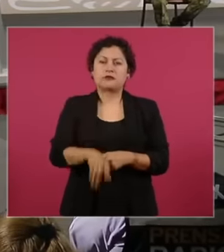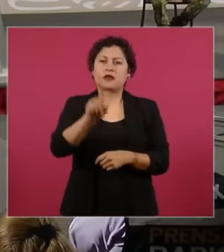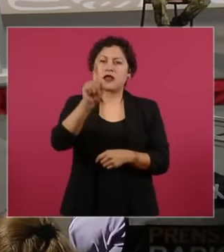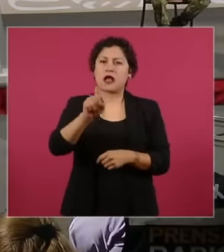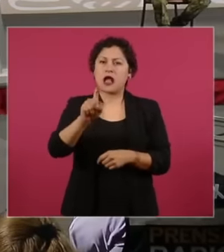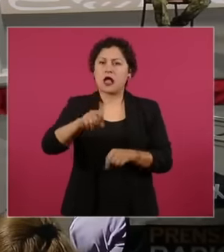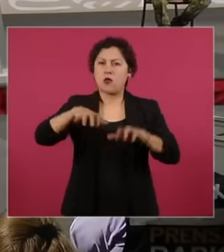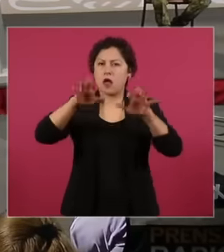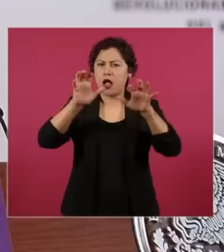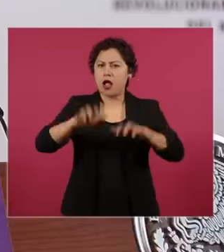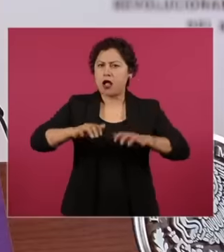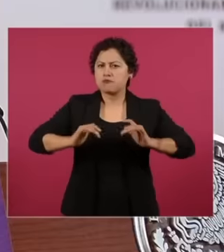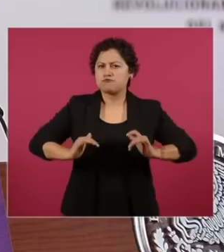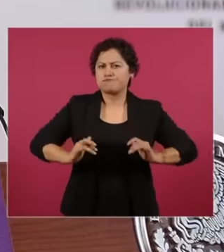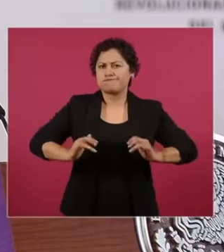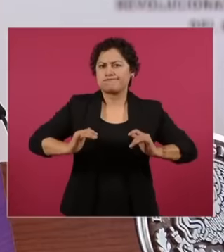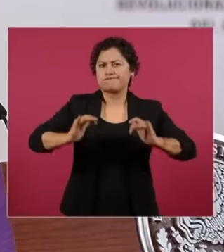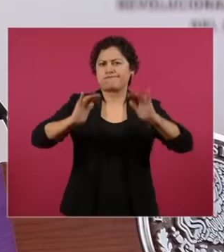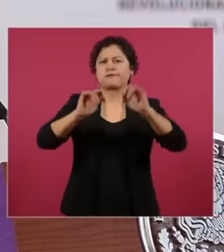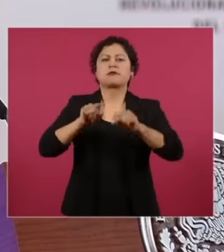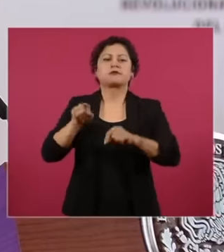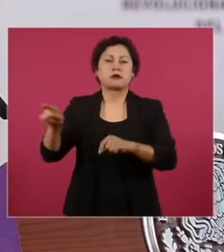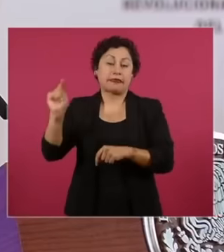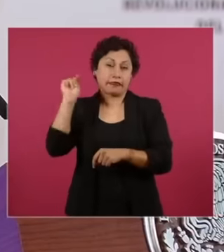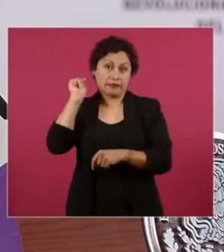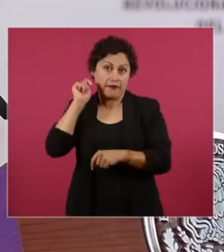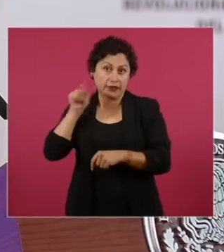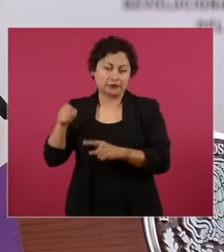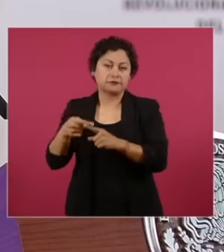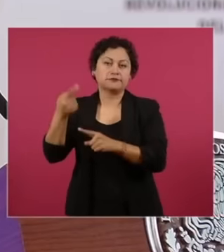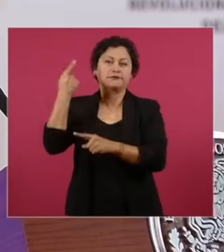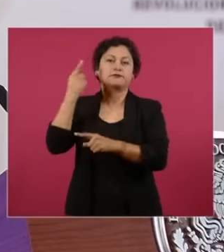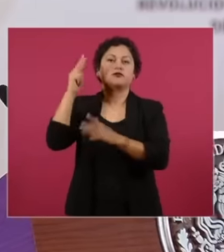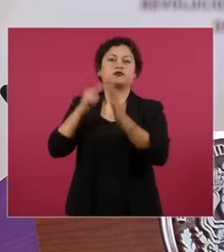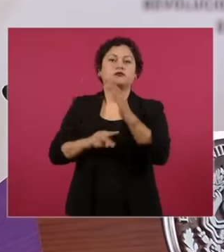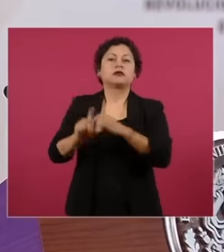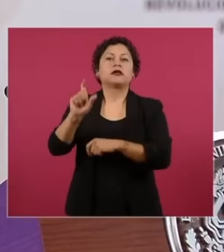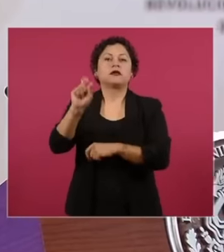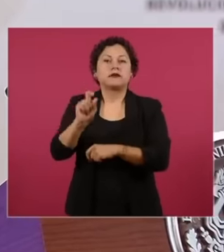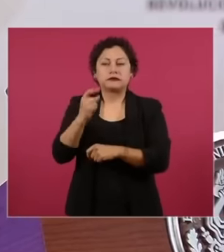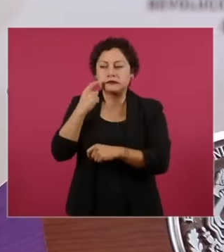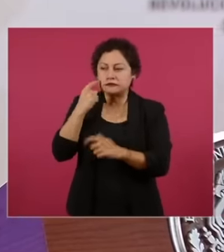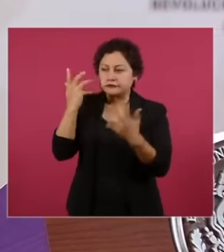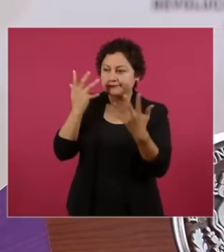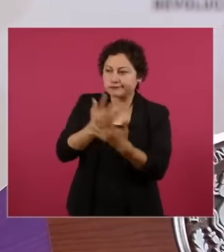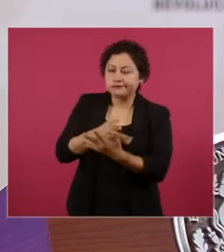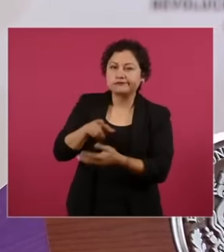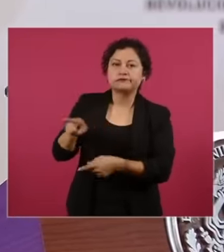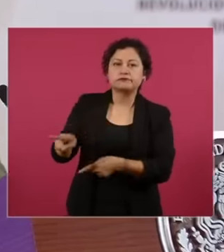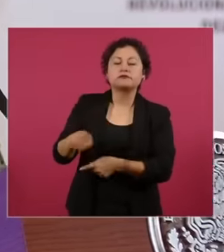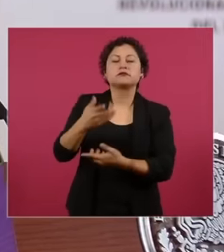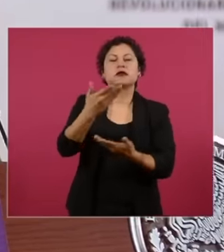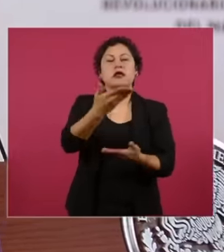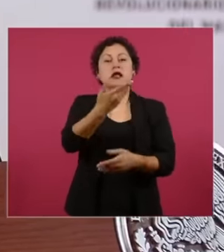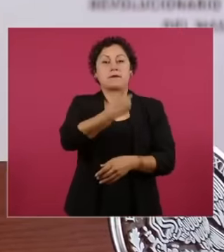in carried out in Tabasco in 2020, the president instructed our admiral secretary to